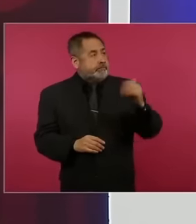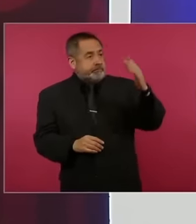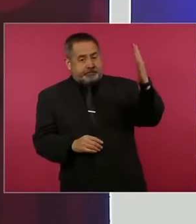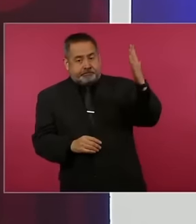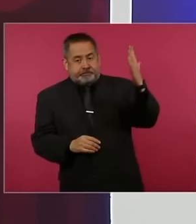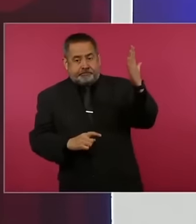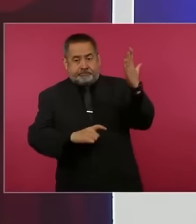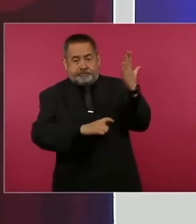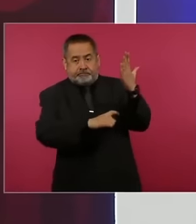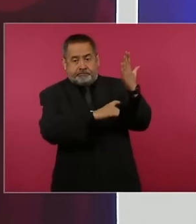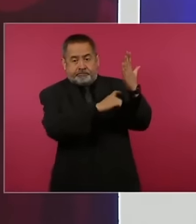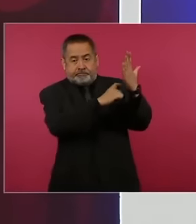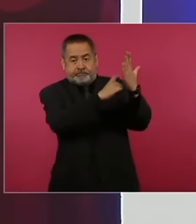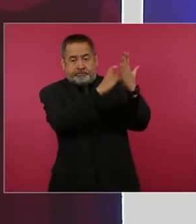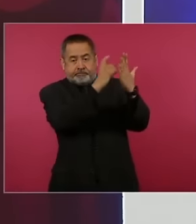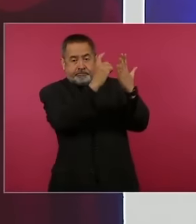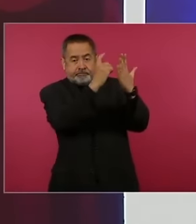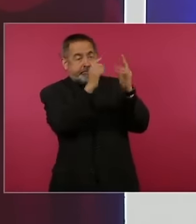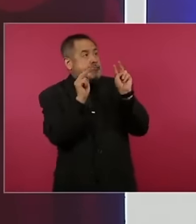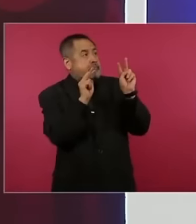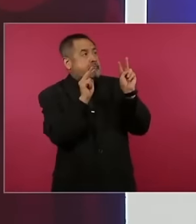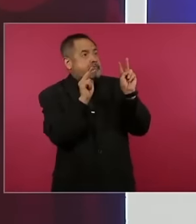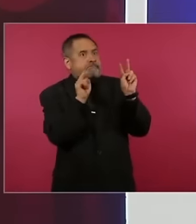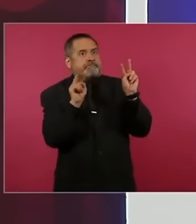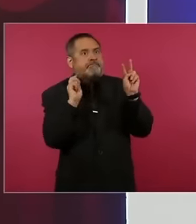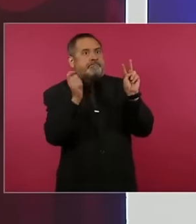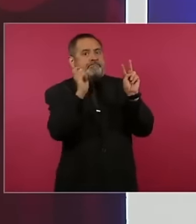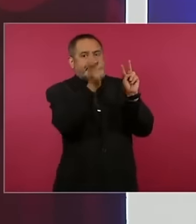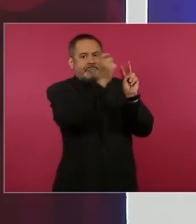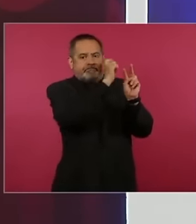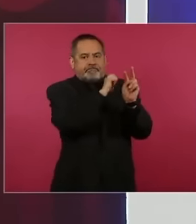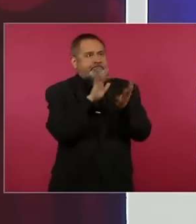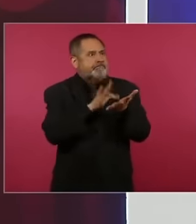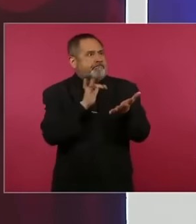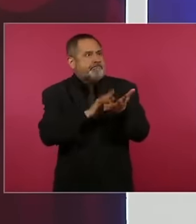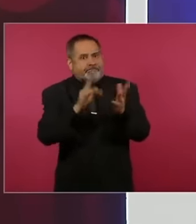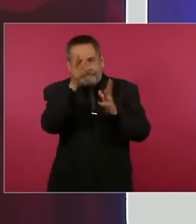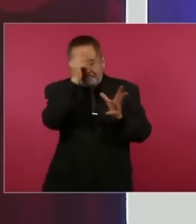to access a lot of knowledge in particular in the case of the sun but now even in other